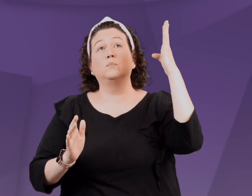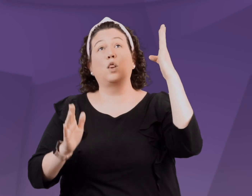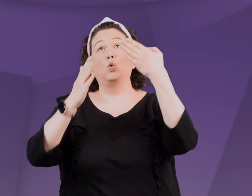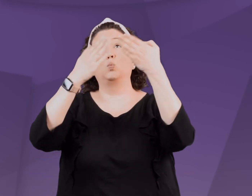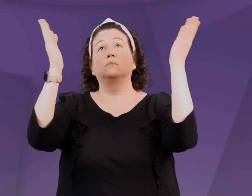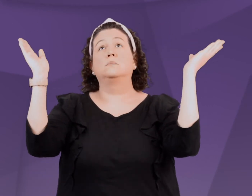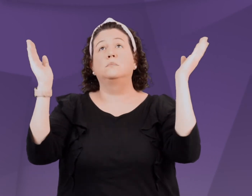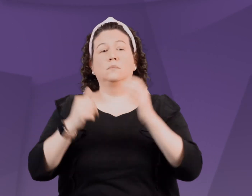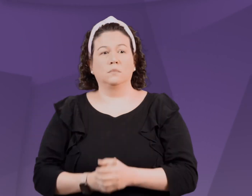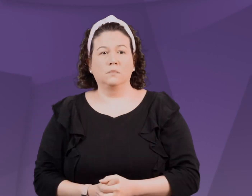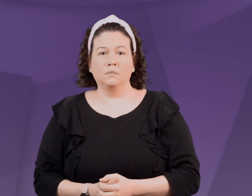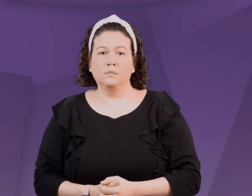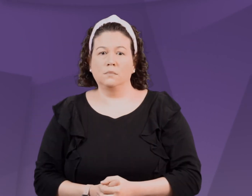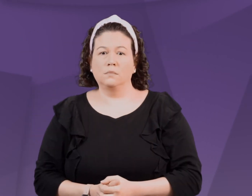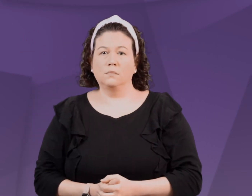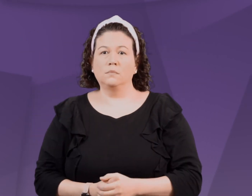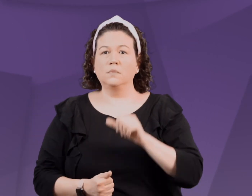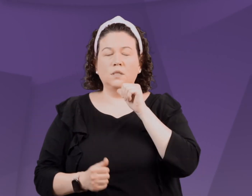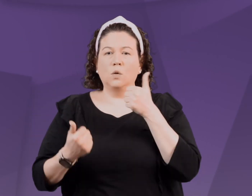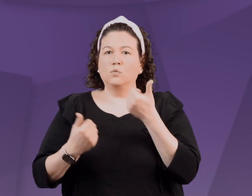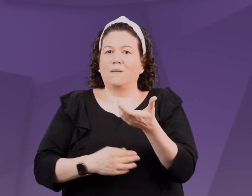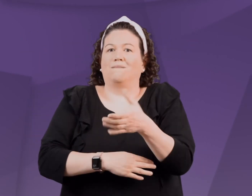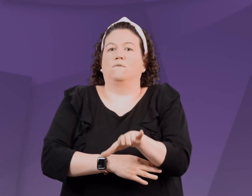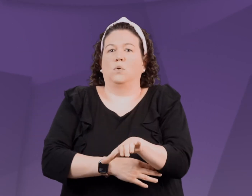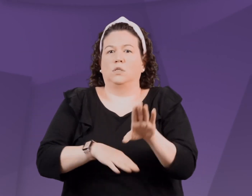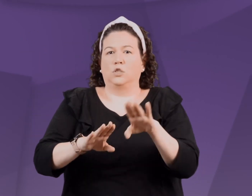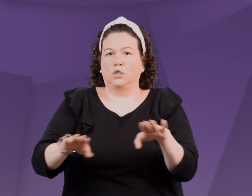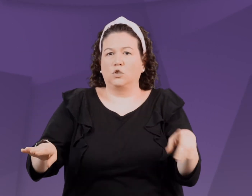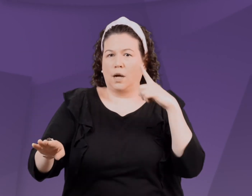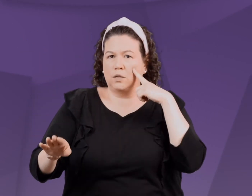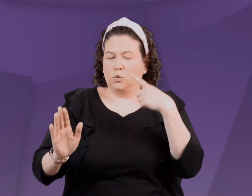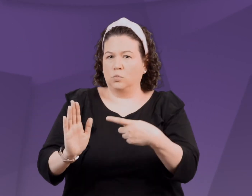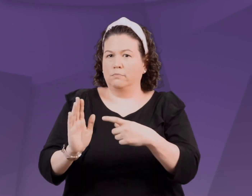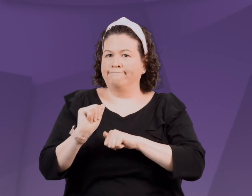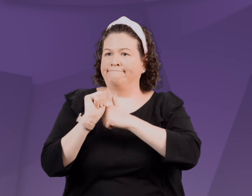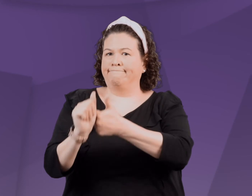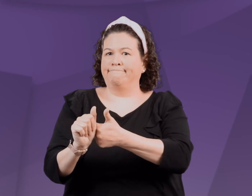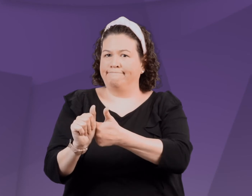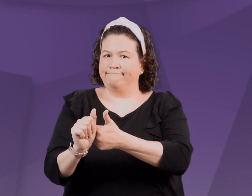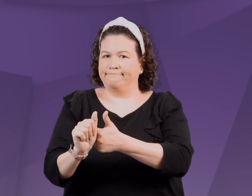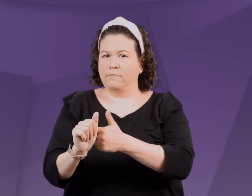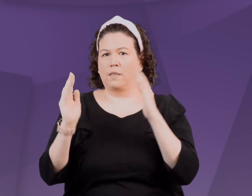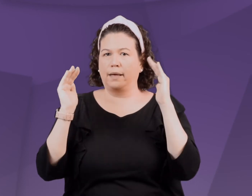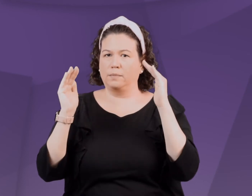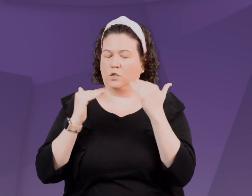Just like you would state, The sky is blue. Don't try to force your child to obey the limit.